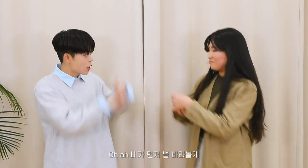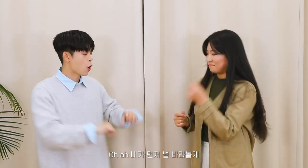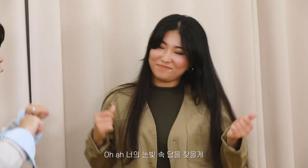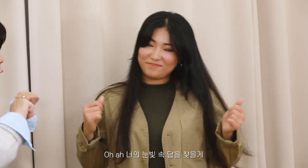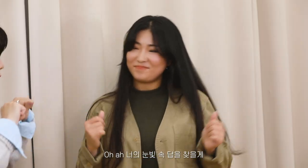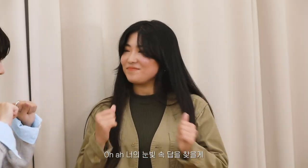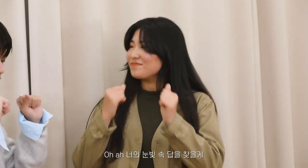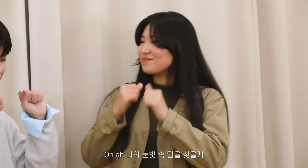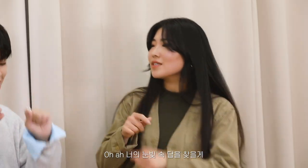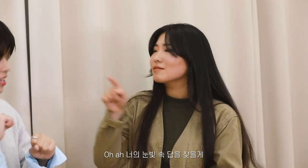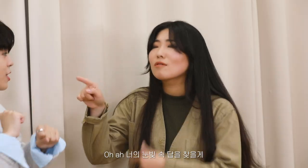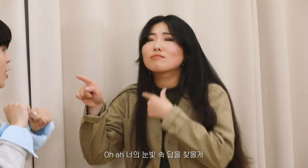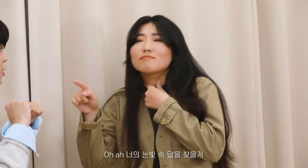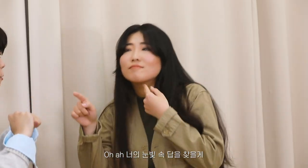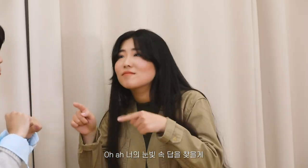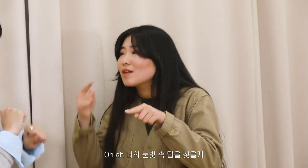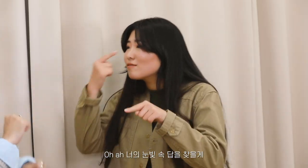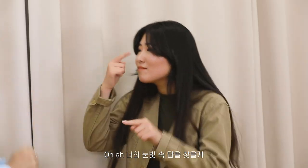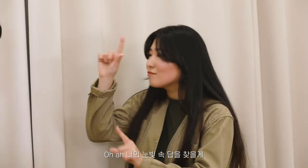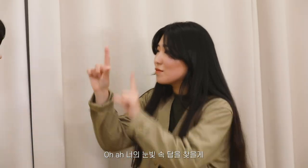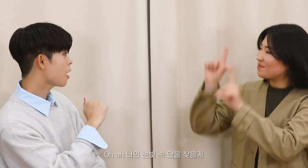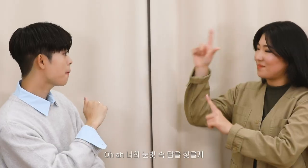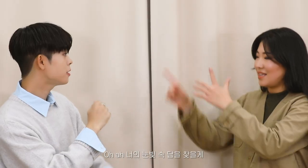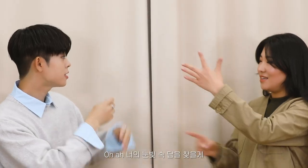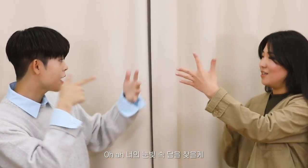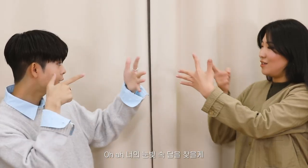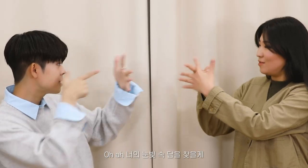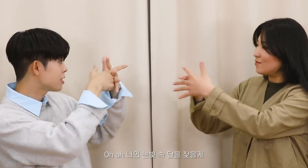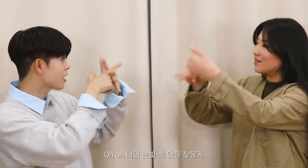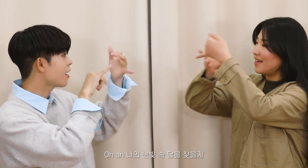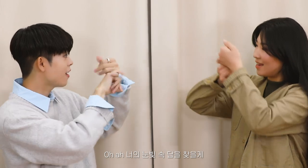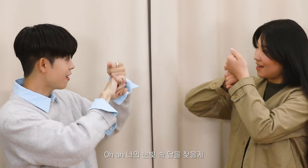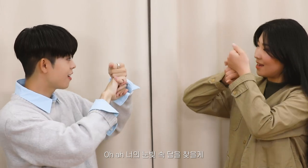Oh ah I'll find the answer in your eyes